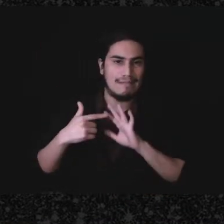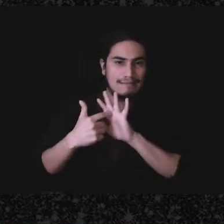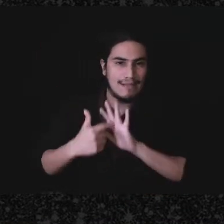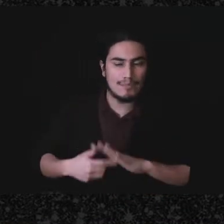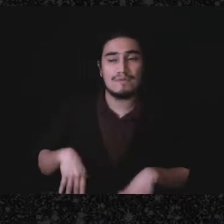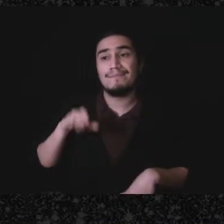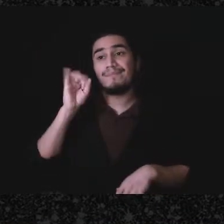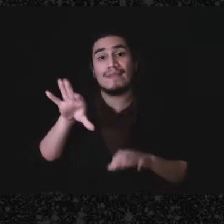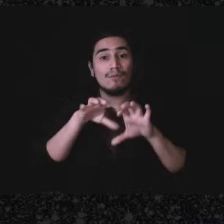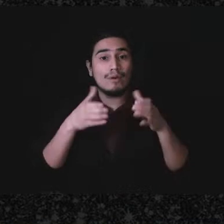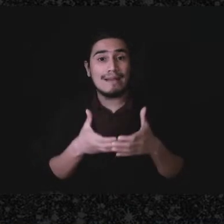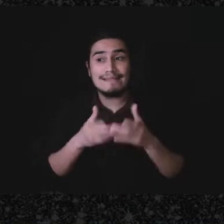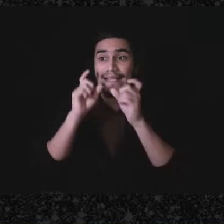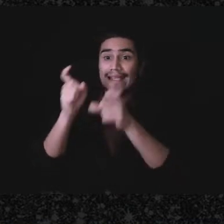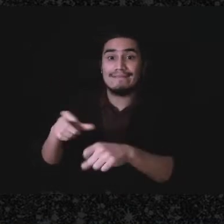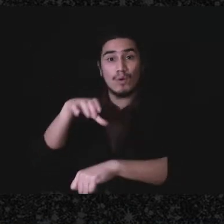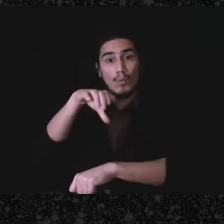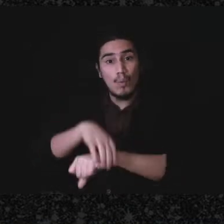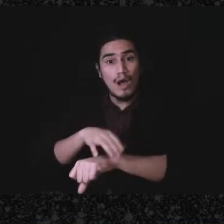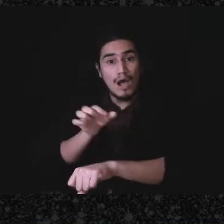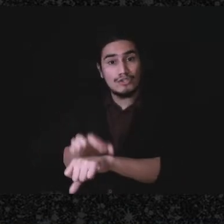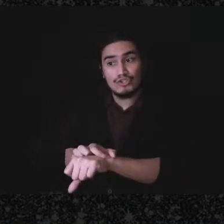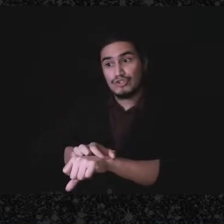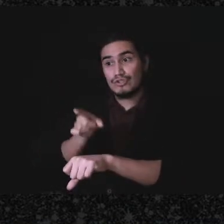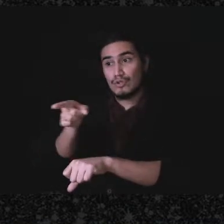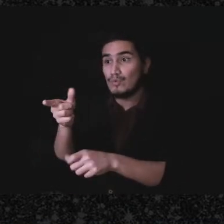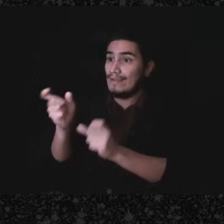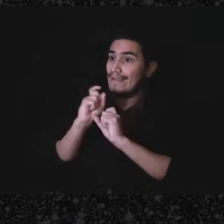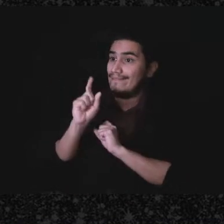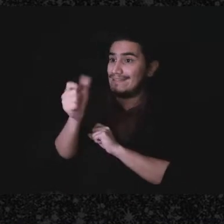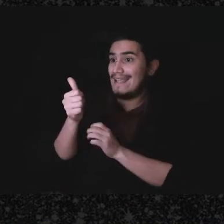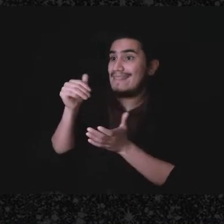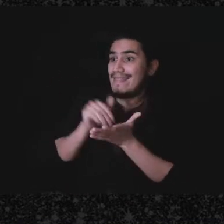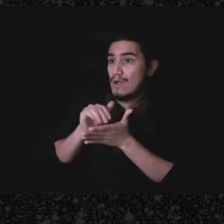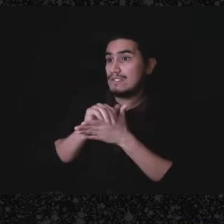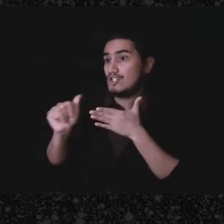somebody a watch because they donated ten thousand dollars that may affect the donor of intent in